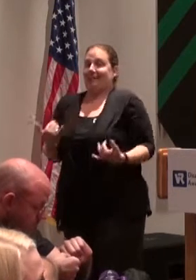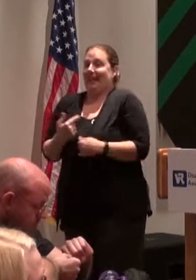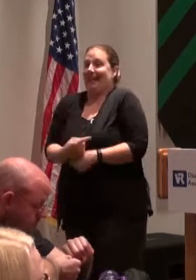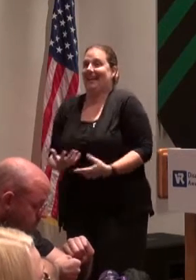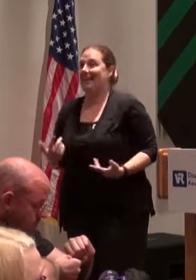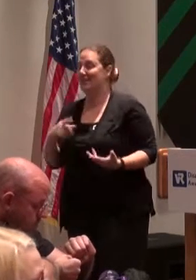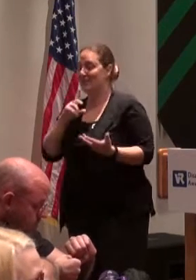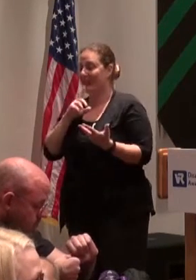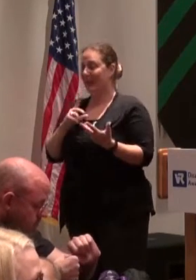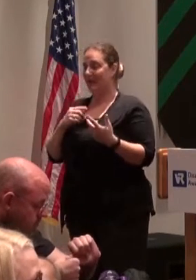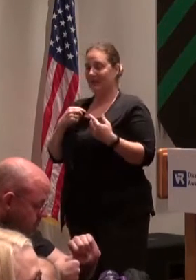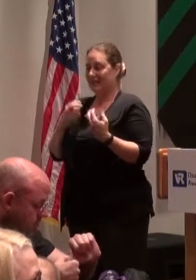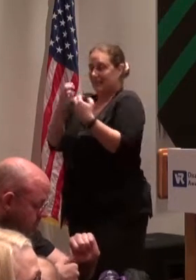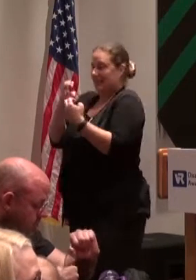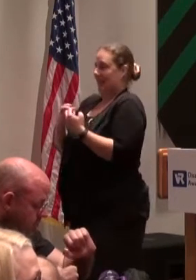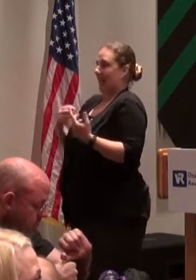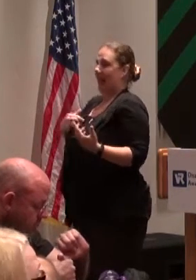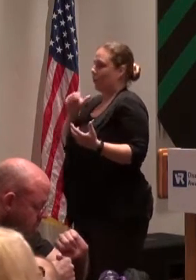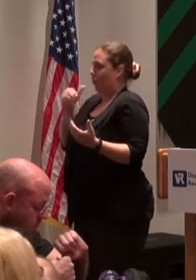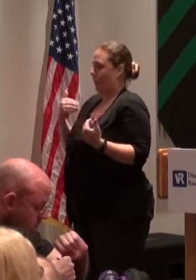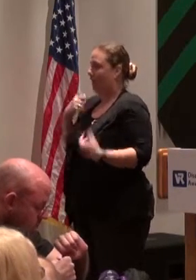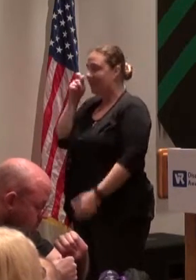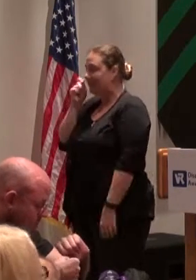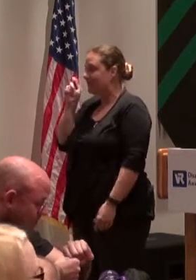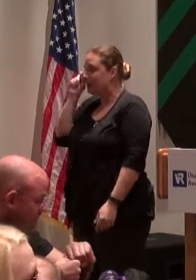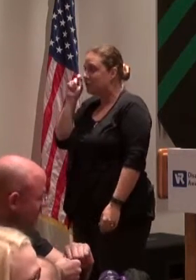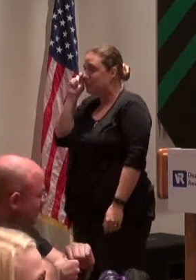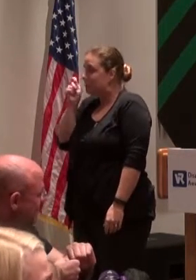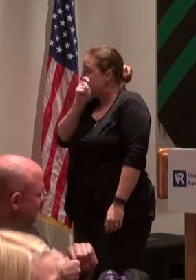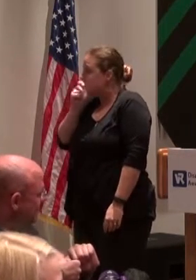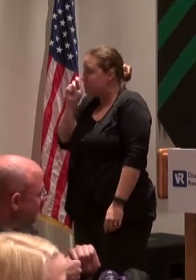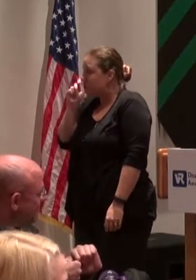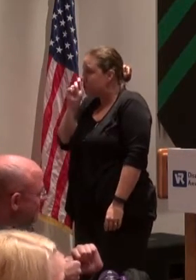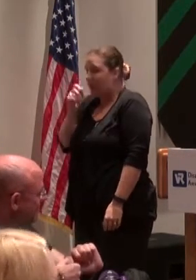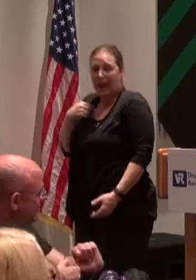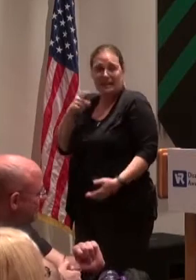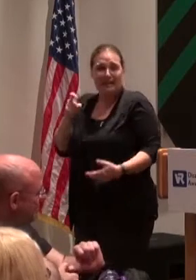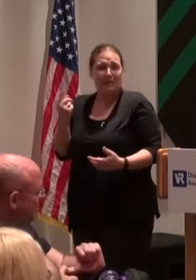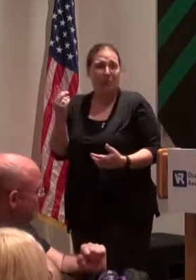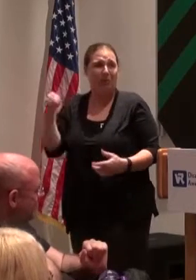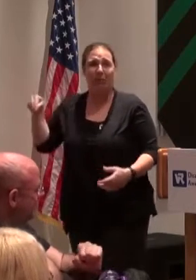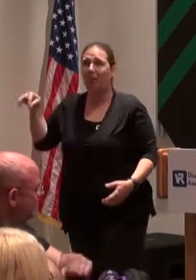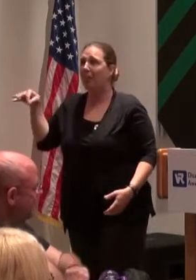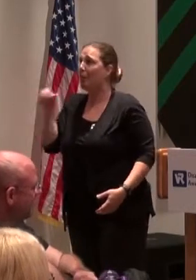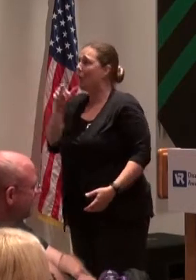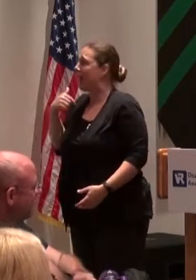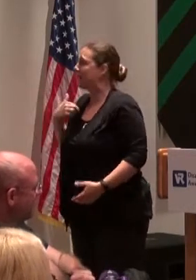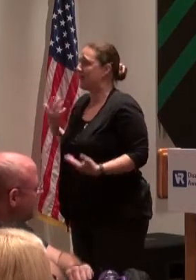You know, I'm over there and I'm like I don't even have a tissue. Because I actually want to cry but they're tears